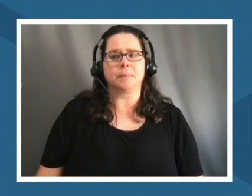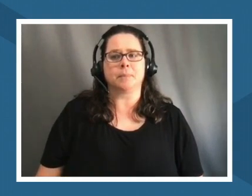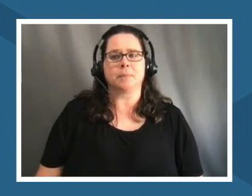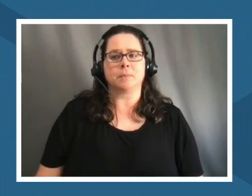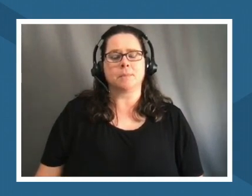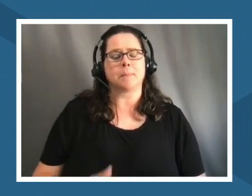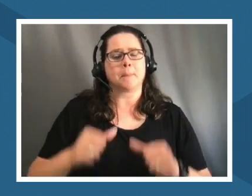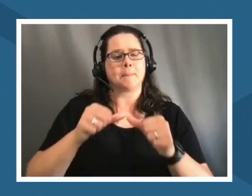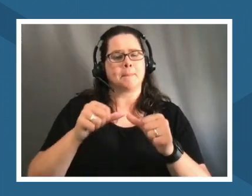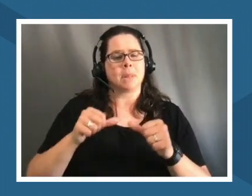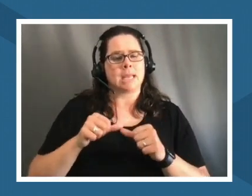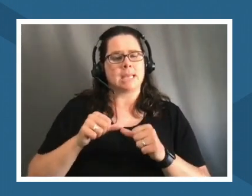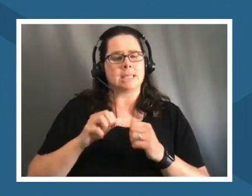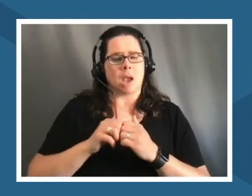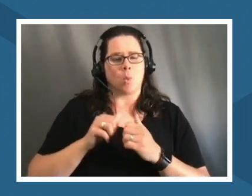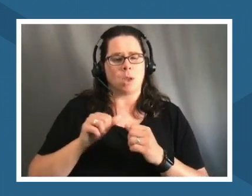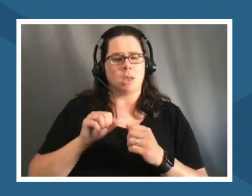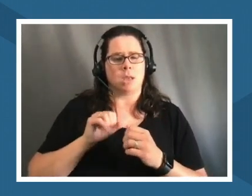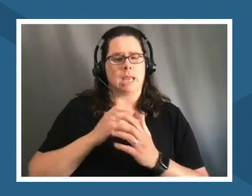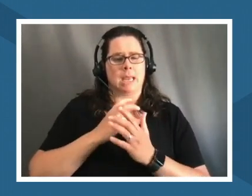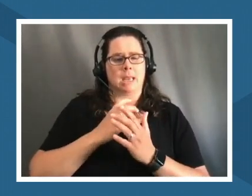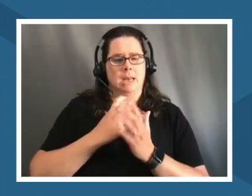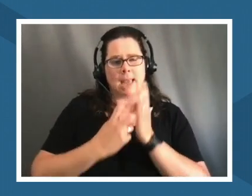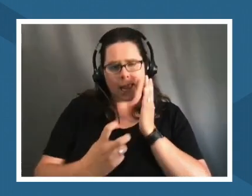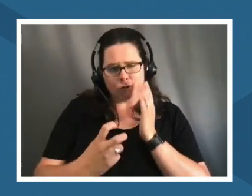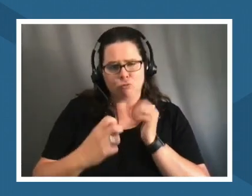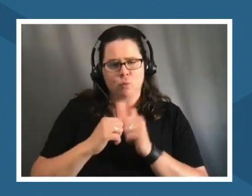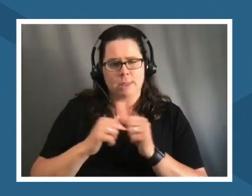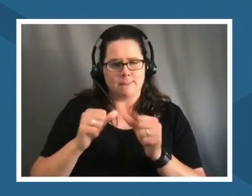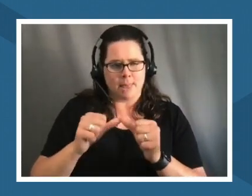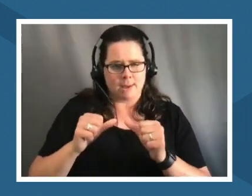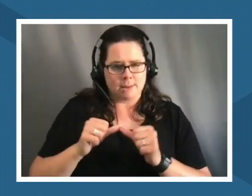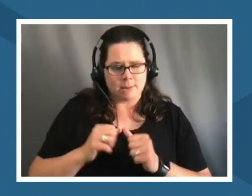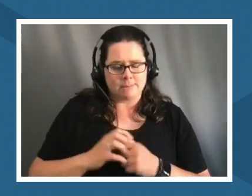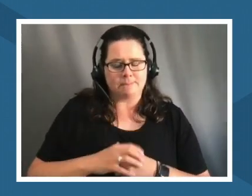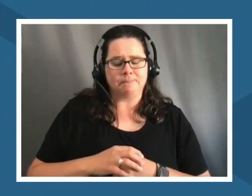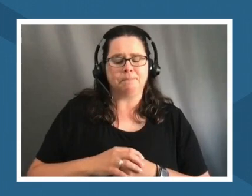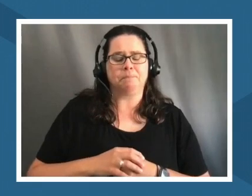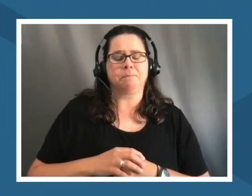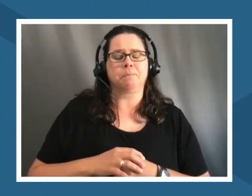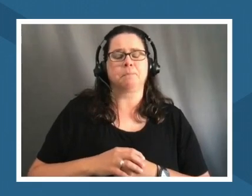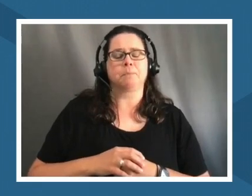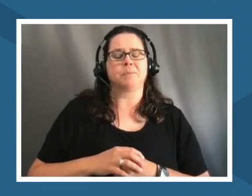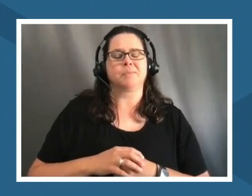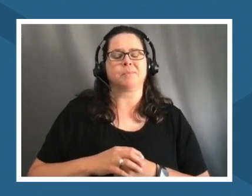places for one